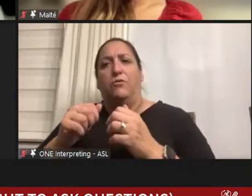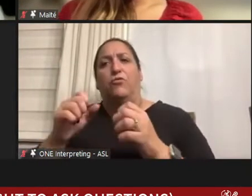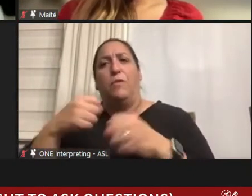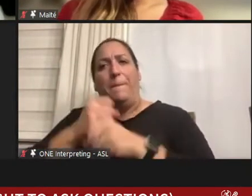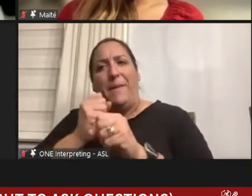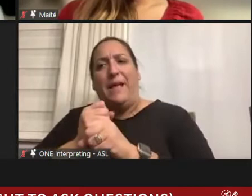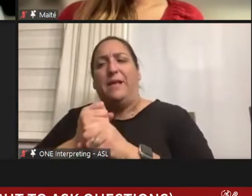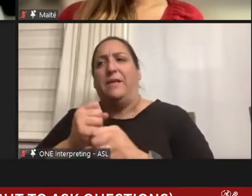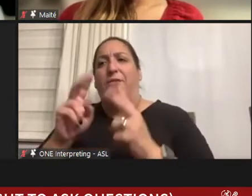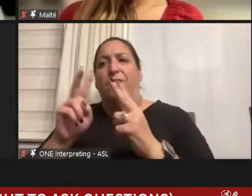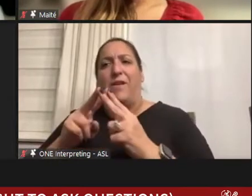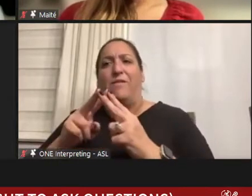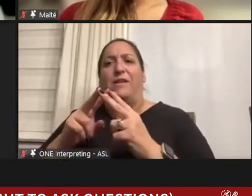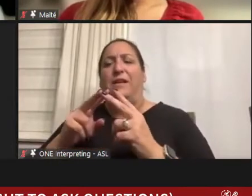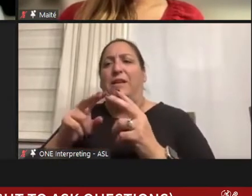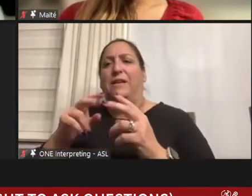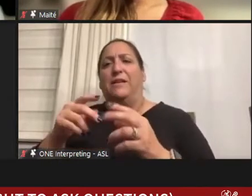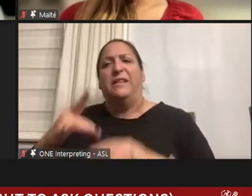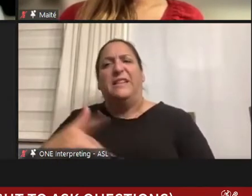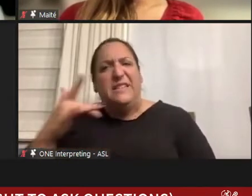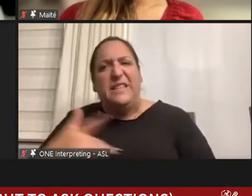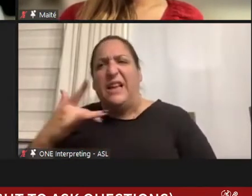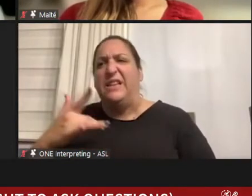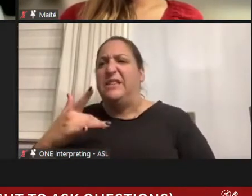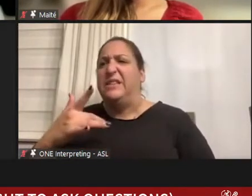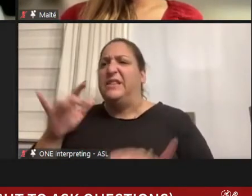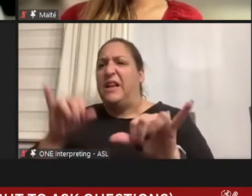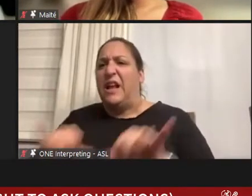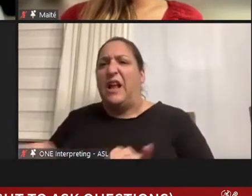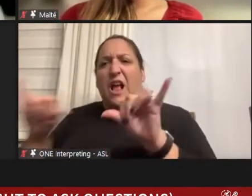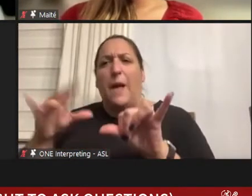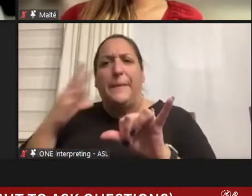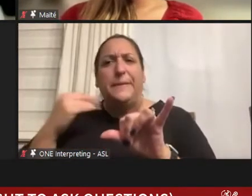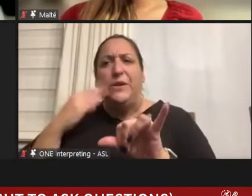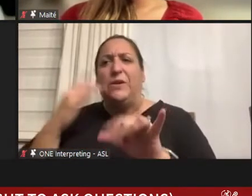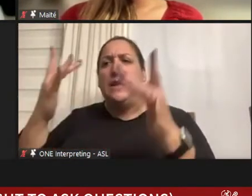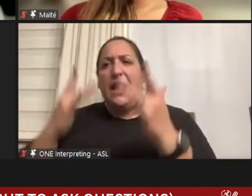deep sense of common experience and efficacy it's hard to achieve in other ways.